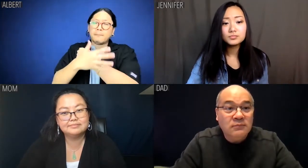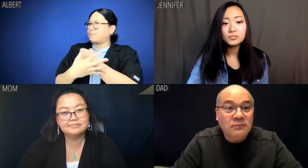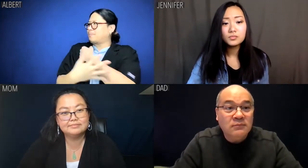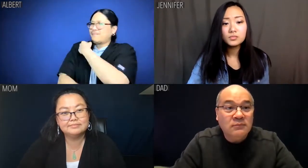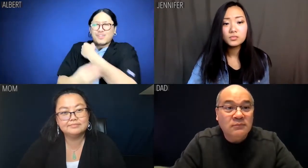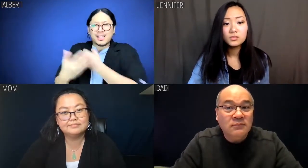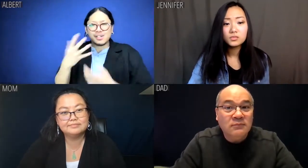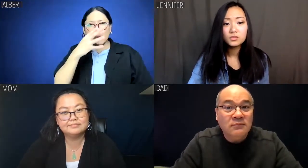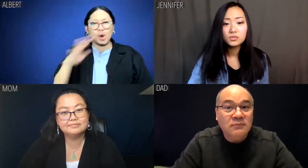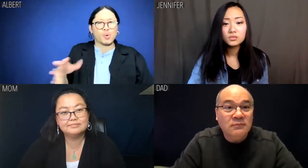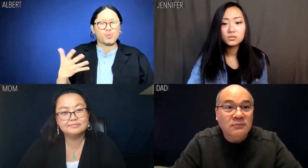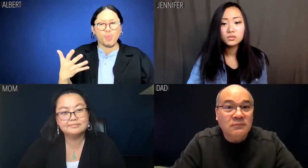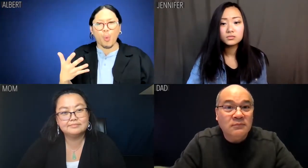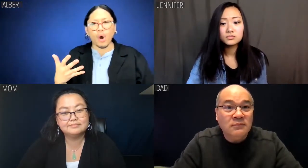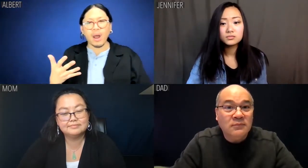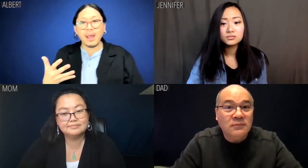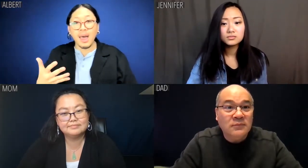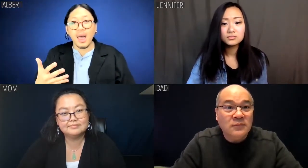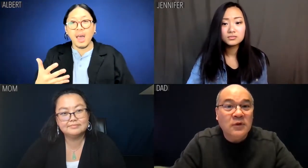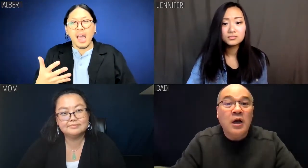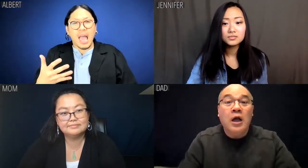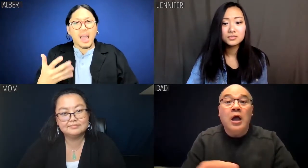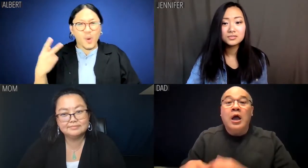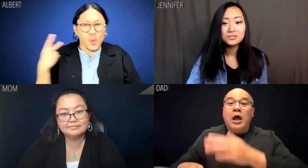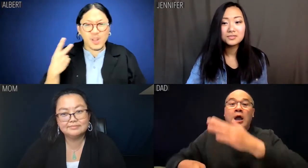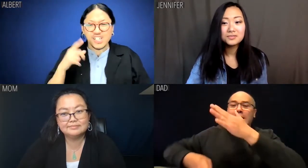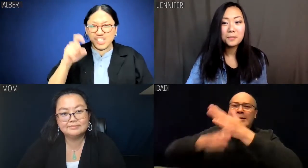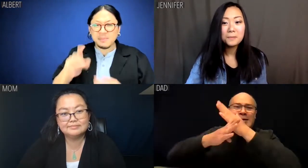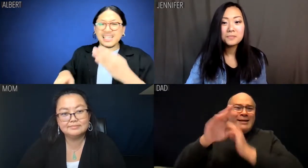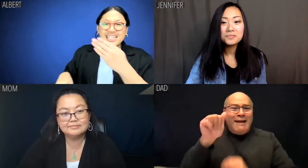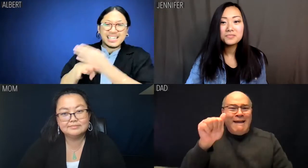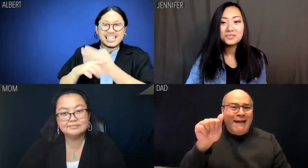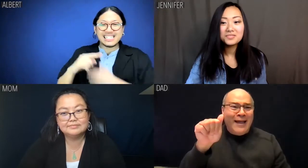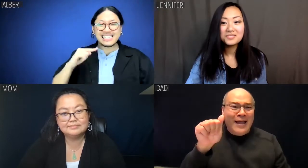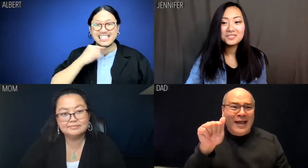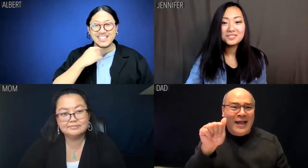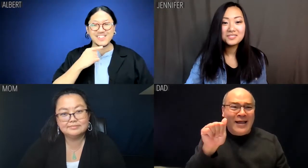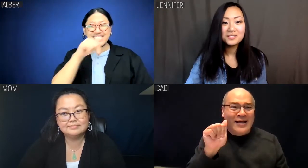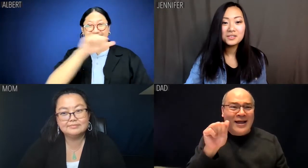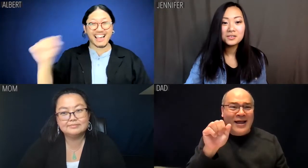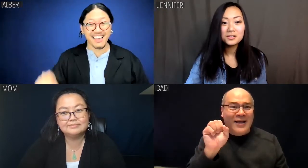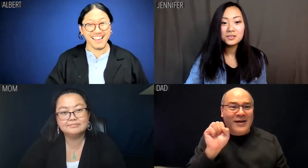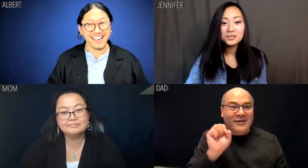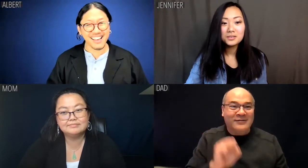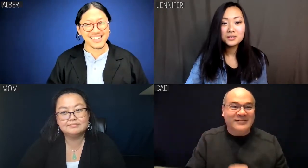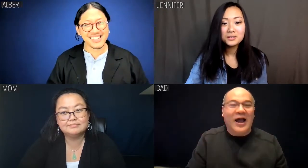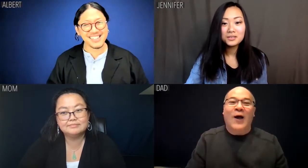We didn't do it just to avoid poverty. We should be kicking some serious ass.